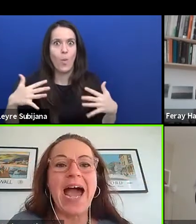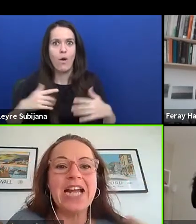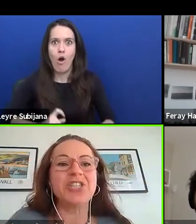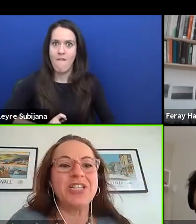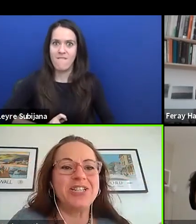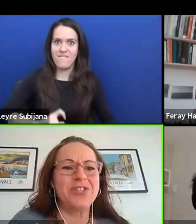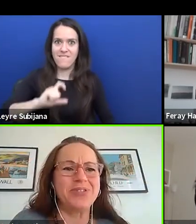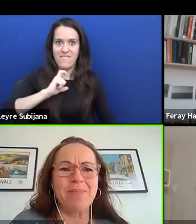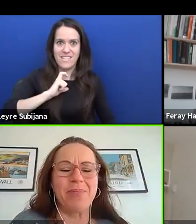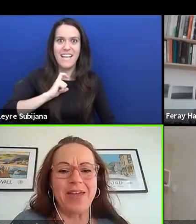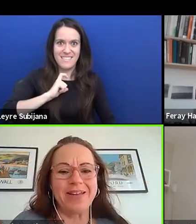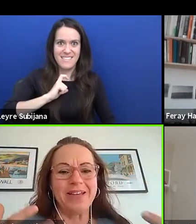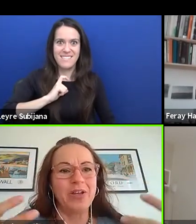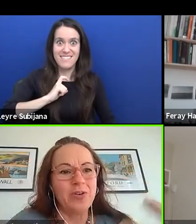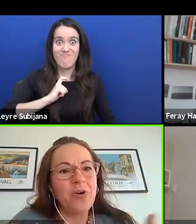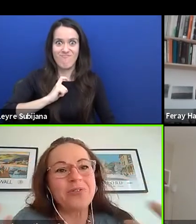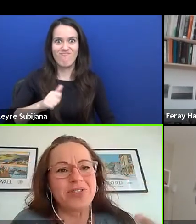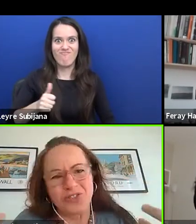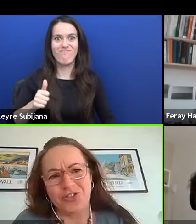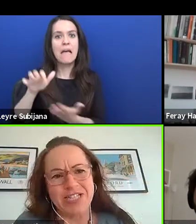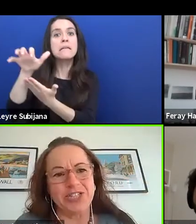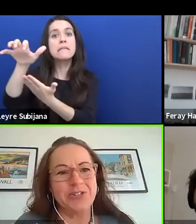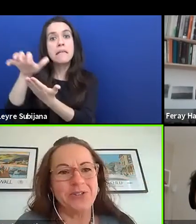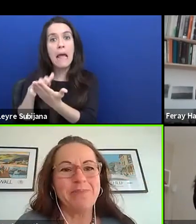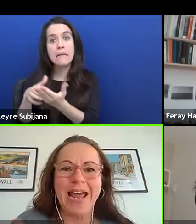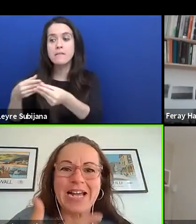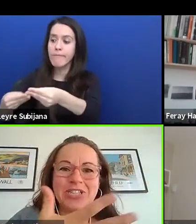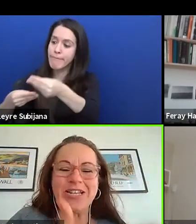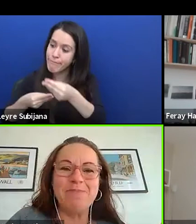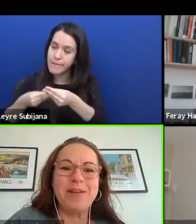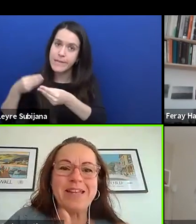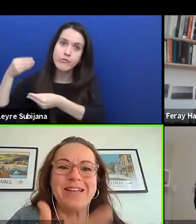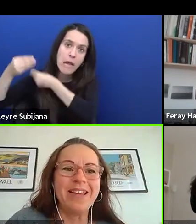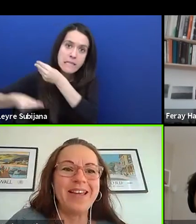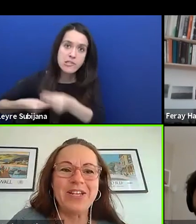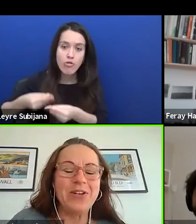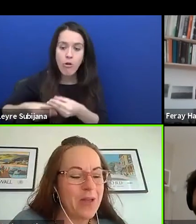to actually do something, not traditional, but actually be-